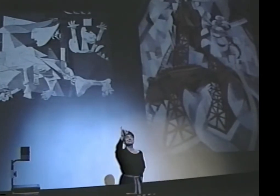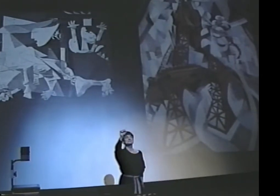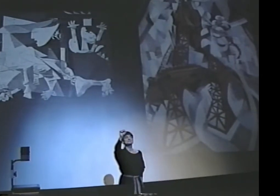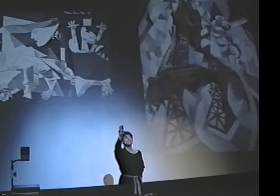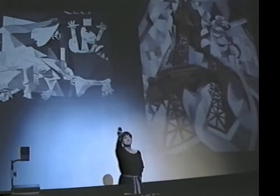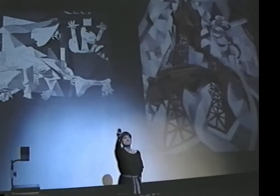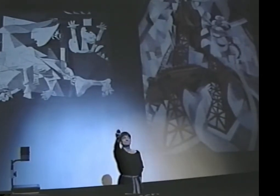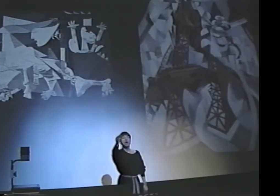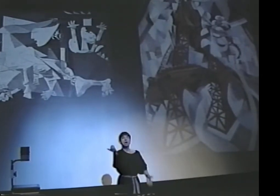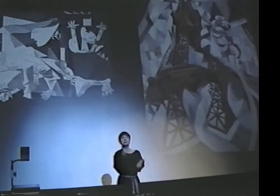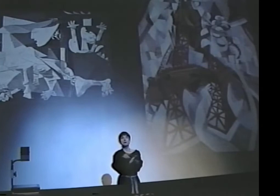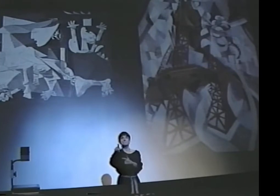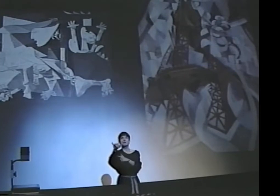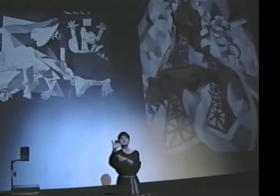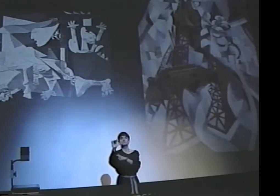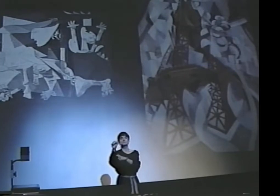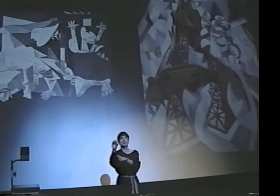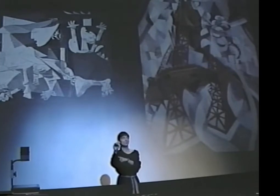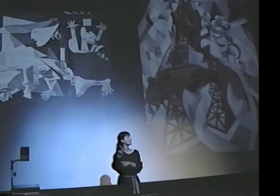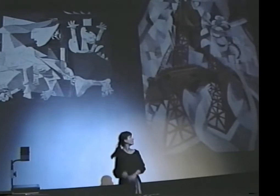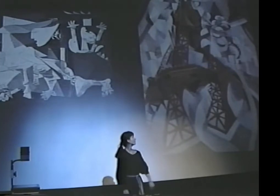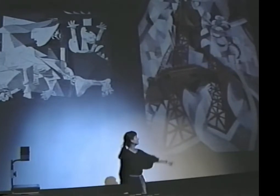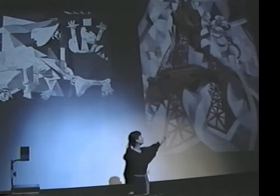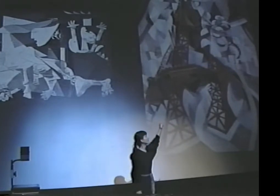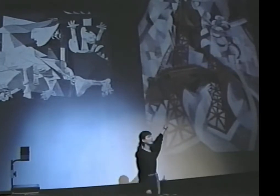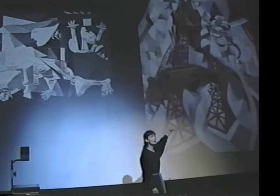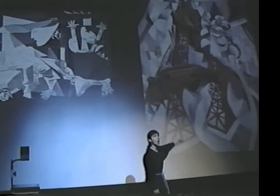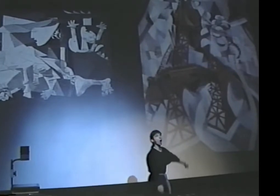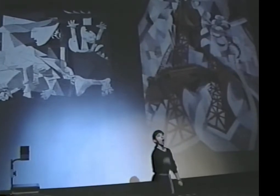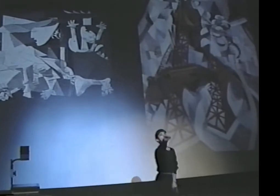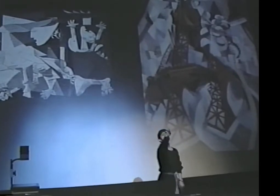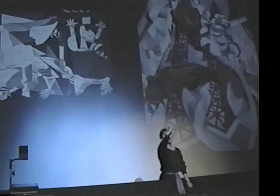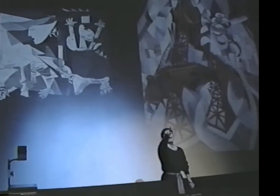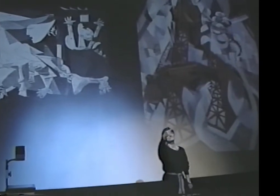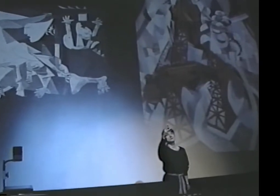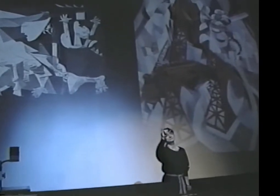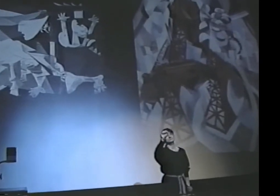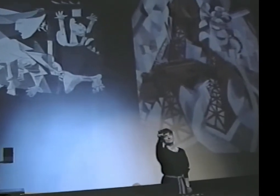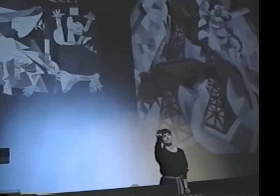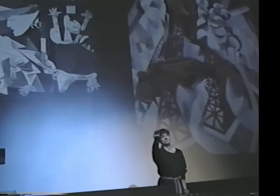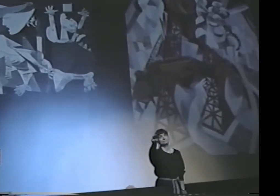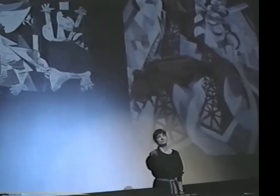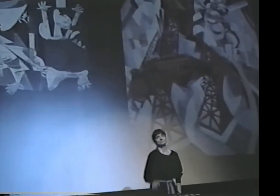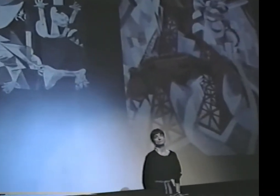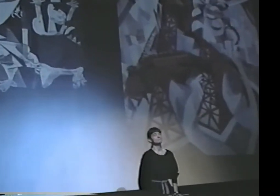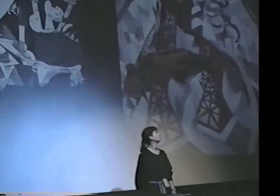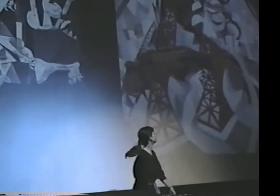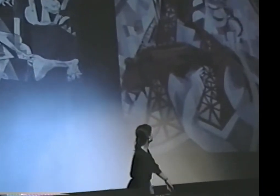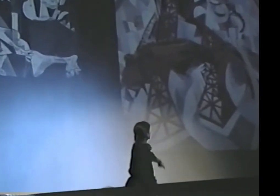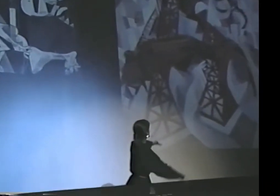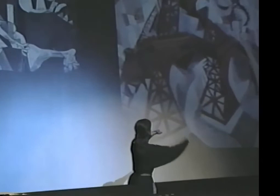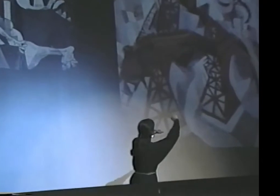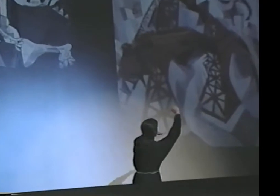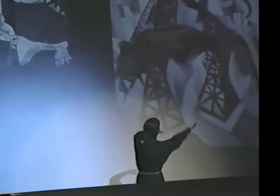THIS IS CUBISM, A PICASSO, AND ORPHISM.